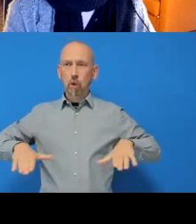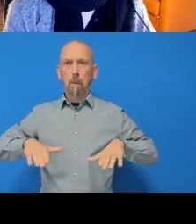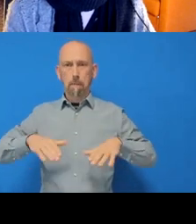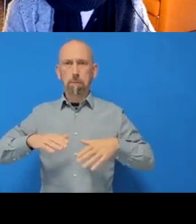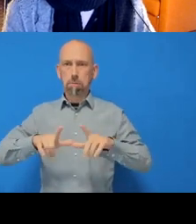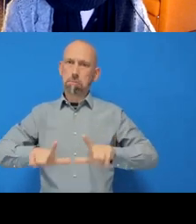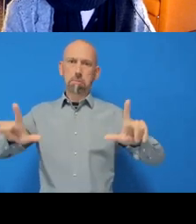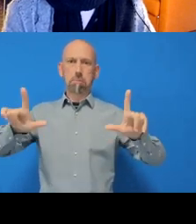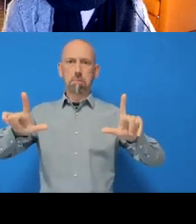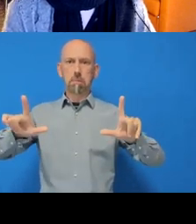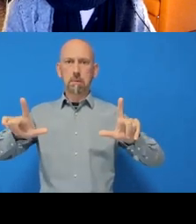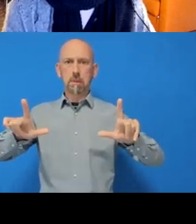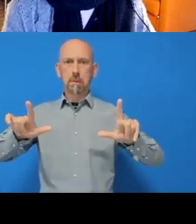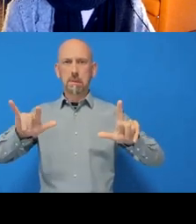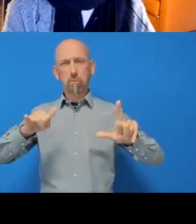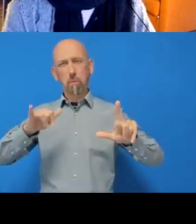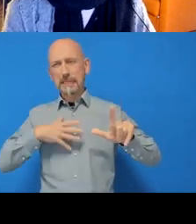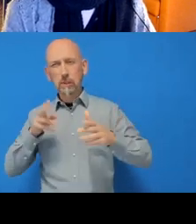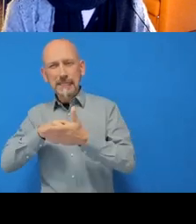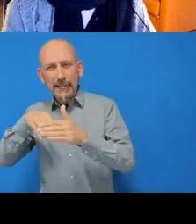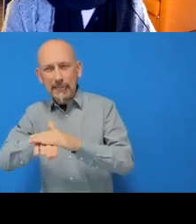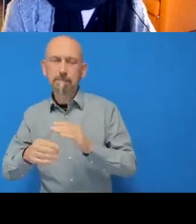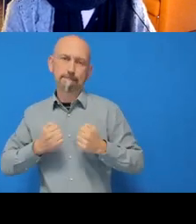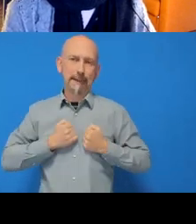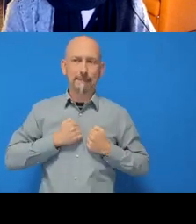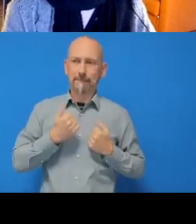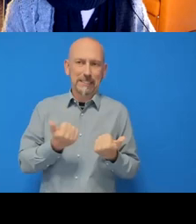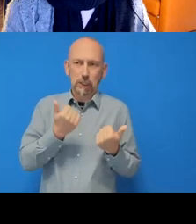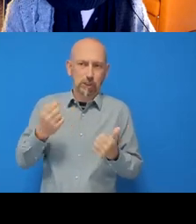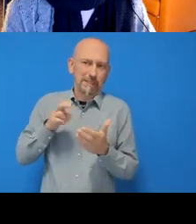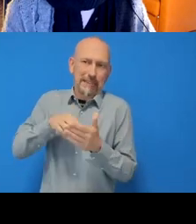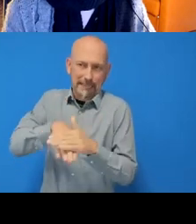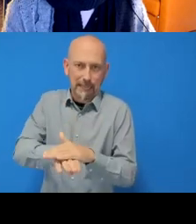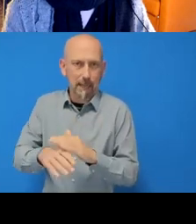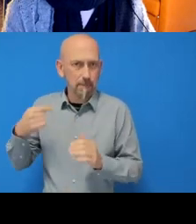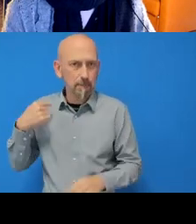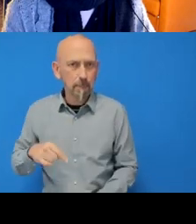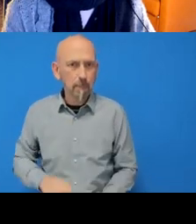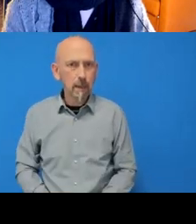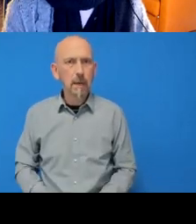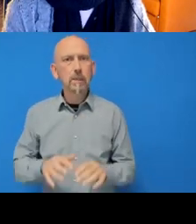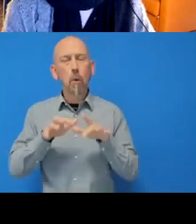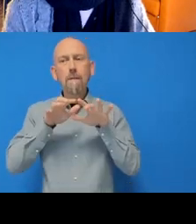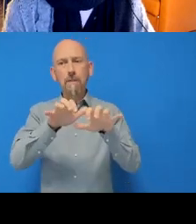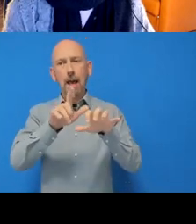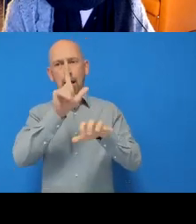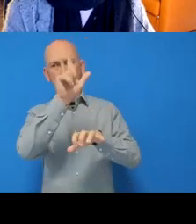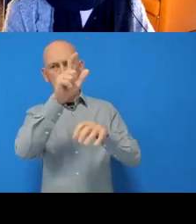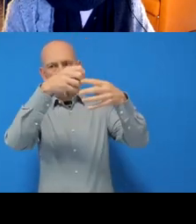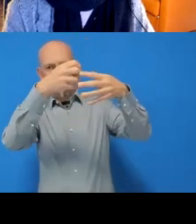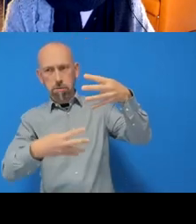I’m already signed in. And then I’m going to go to ‘File’ and then ‘Clone repository’,